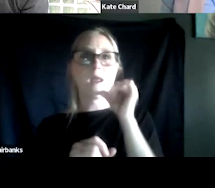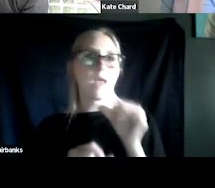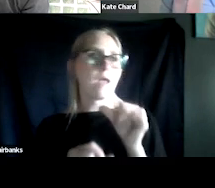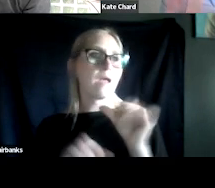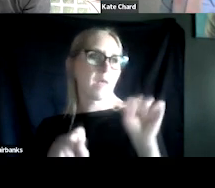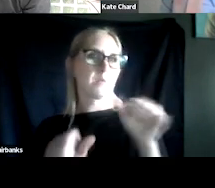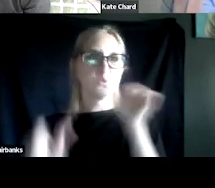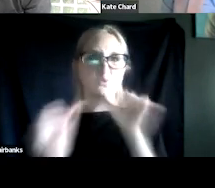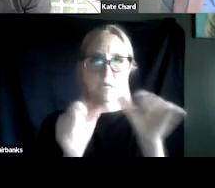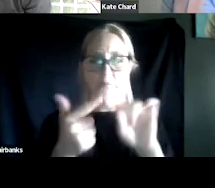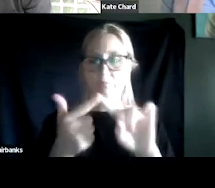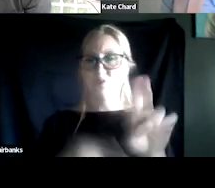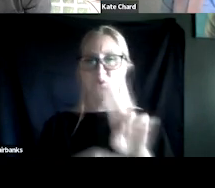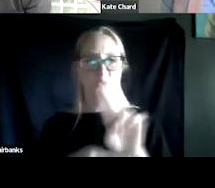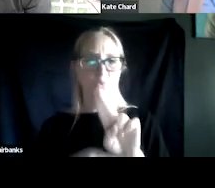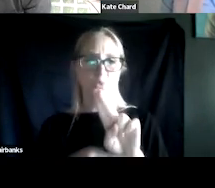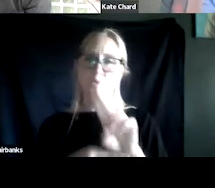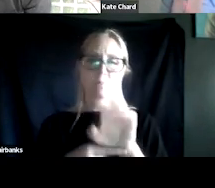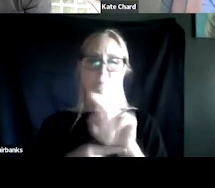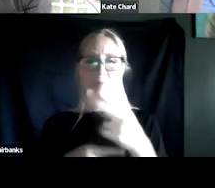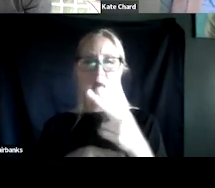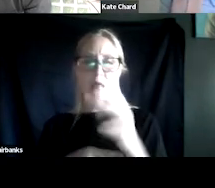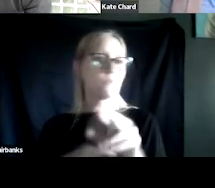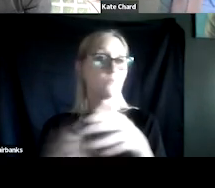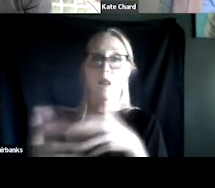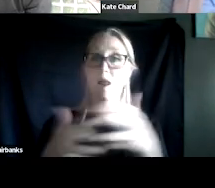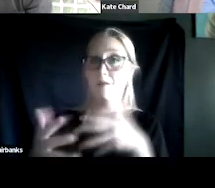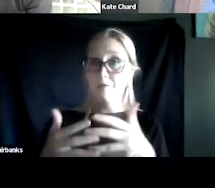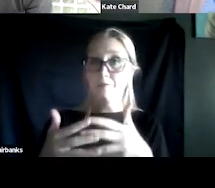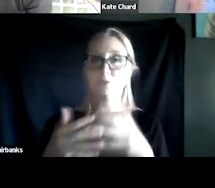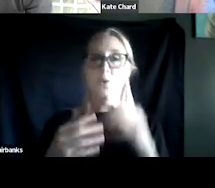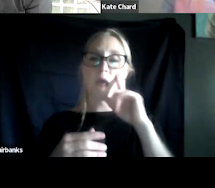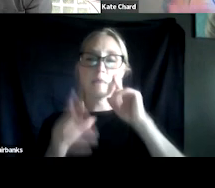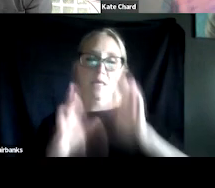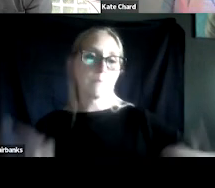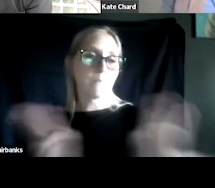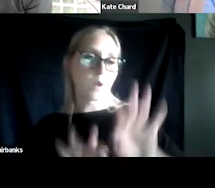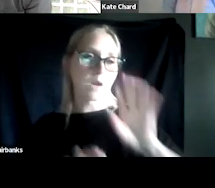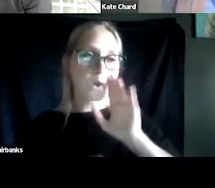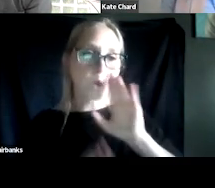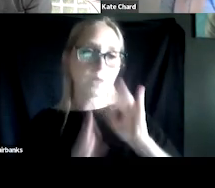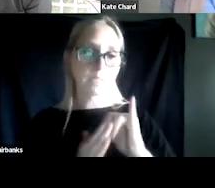And so I think it's really important to notice that we found when we actually began looking at this even more,